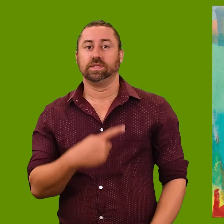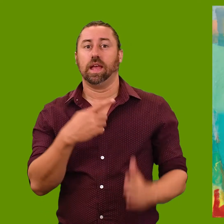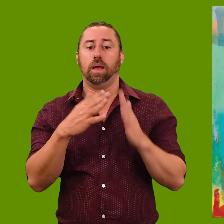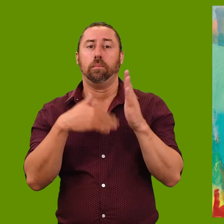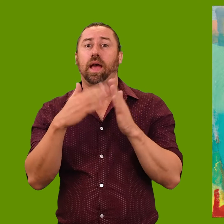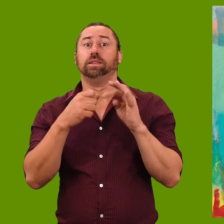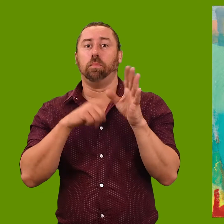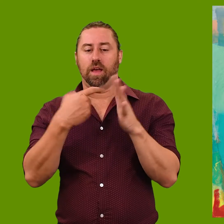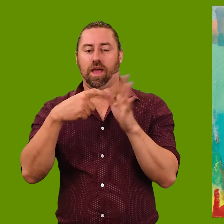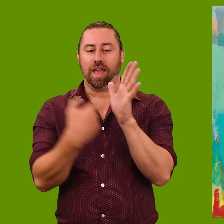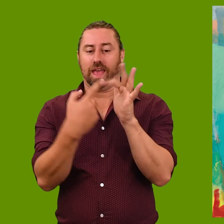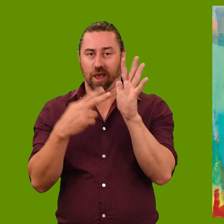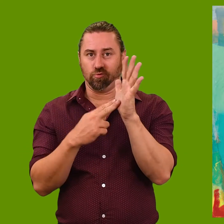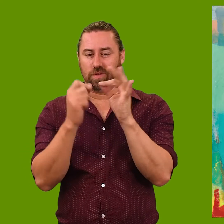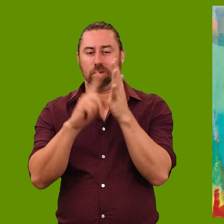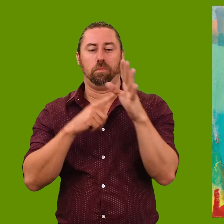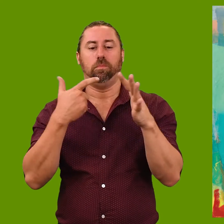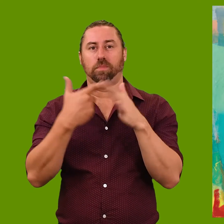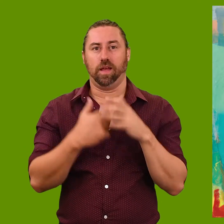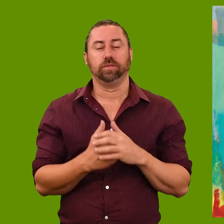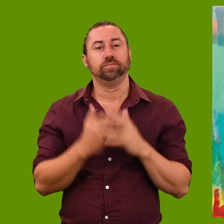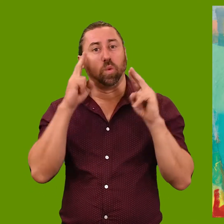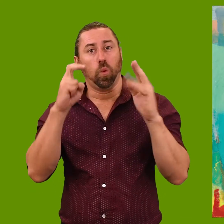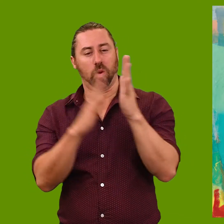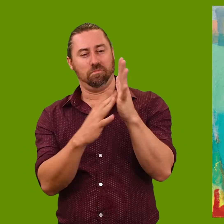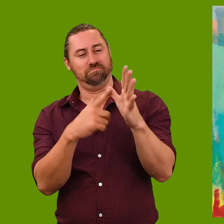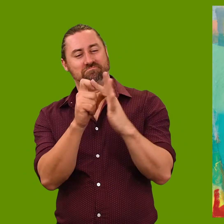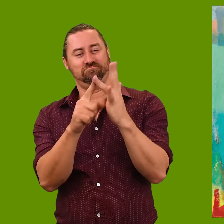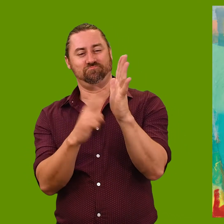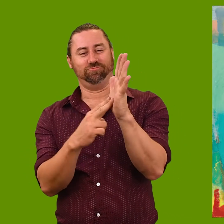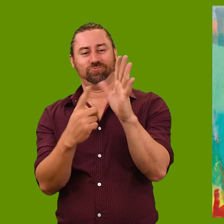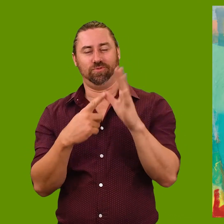This painting is by Karen Black called 'Madonna'.